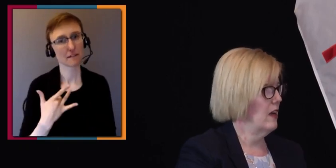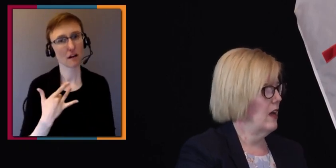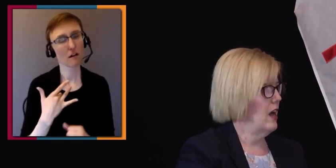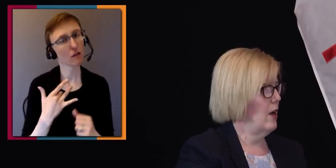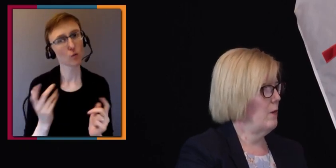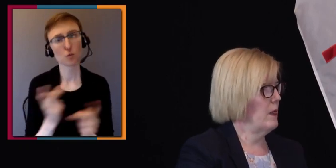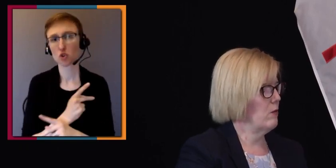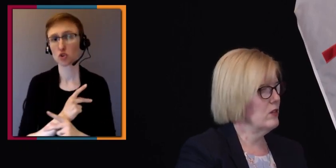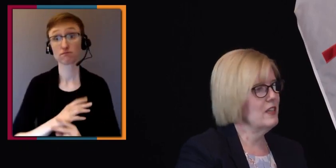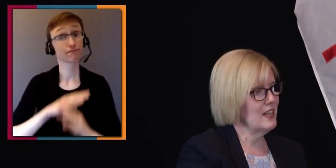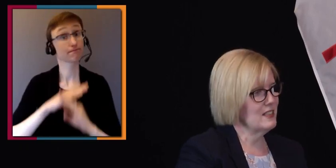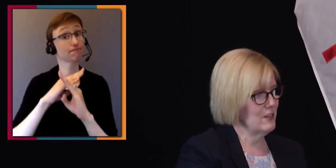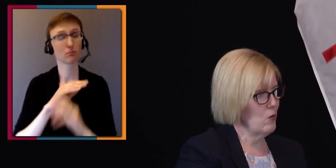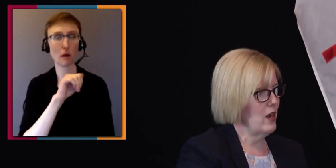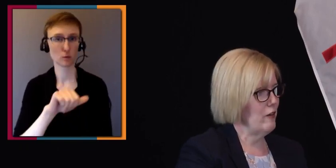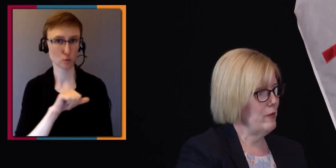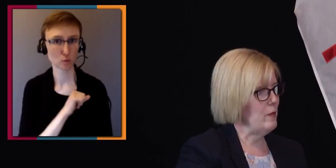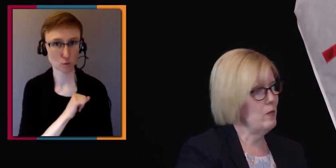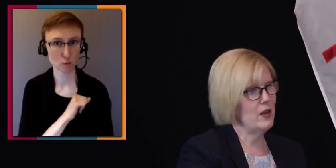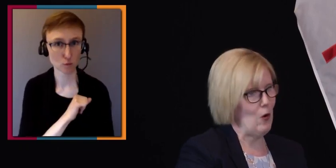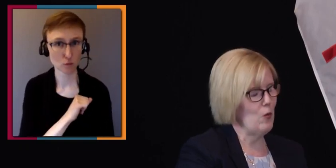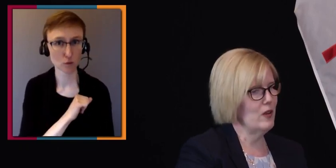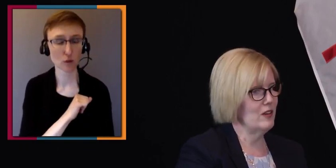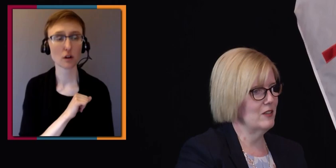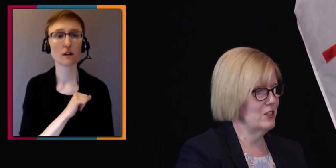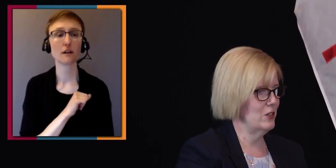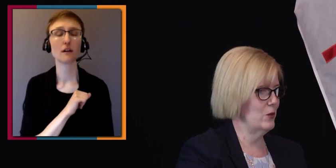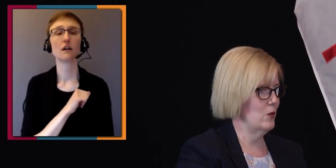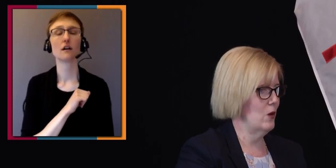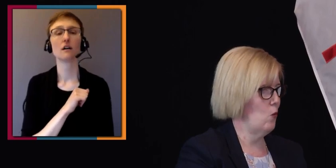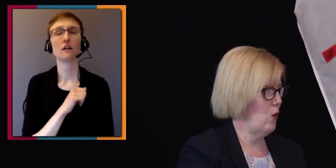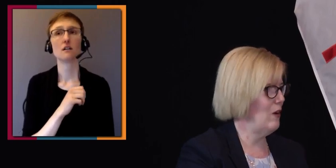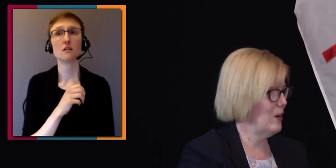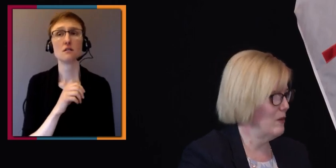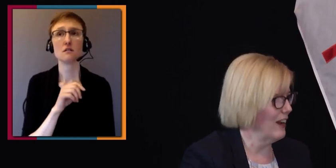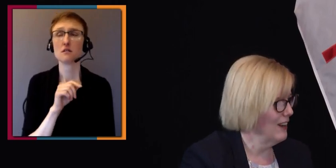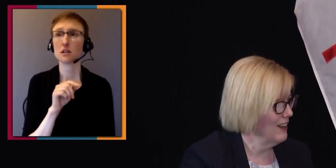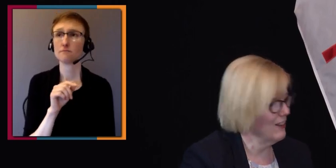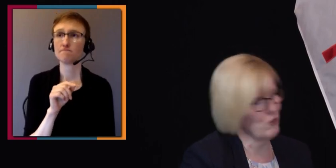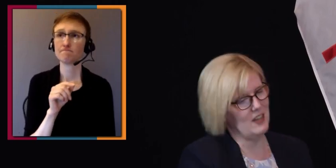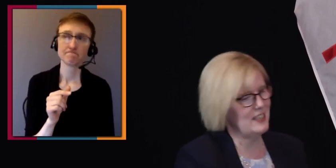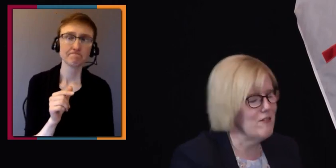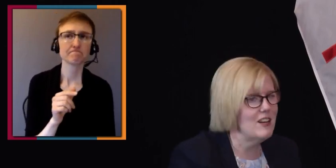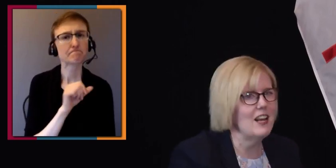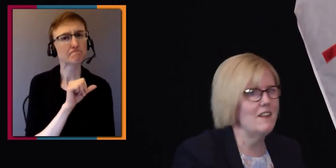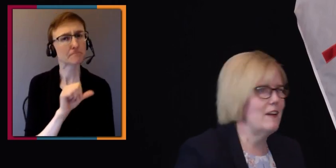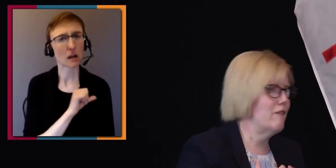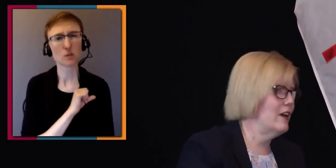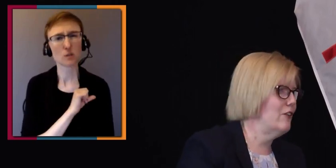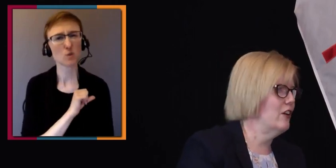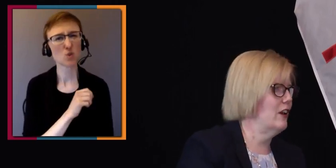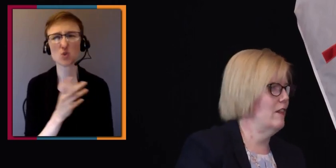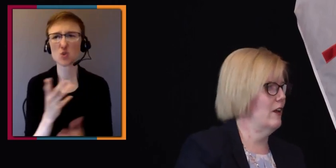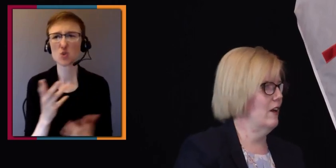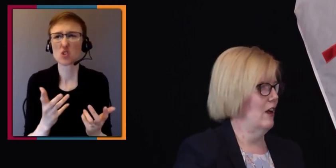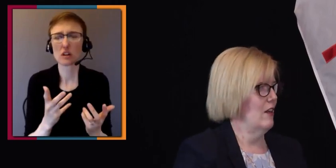that really gets in the way of people being open to welcoming the creativity and the innovation